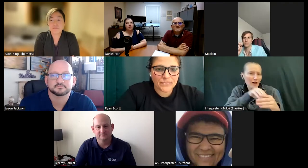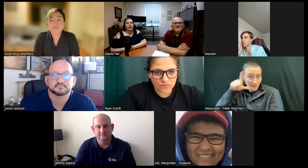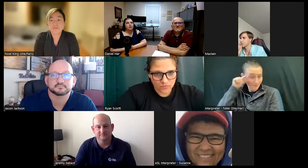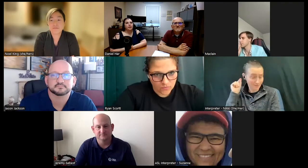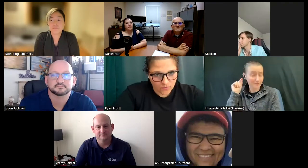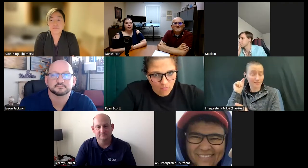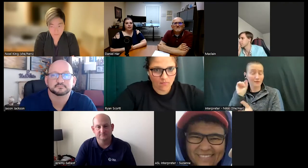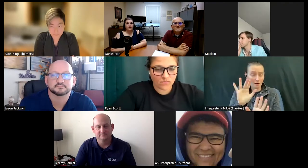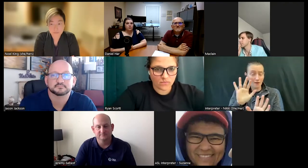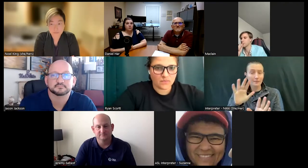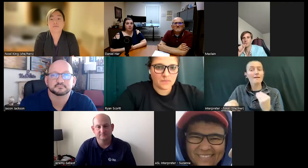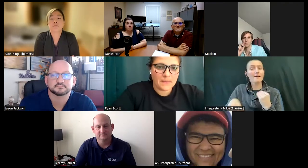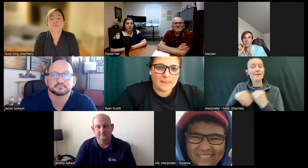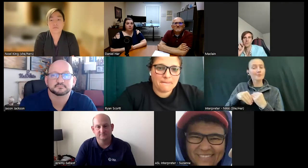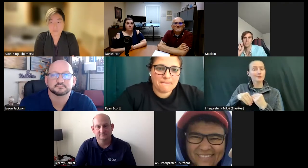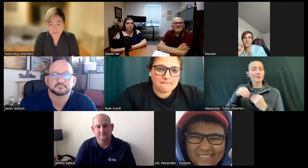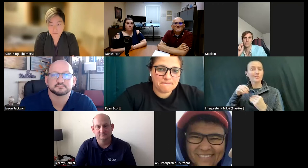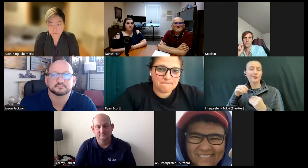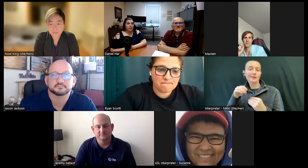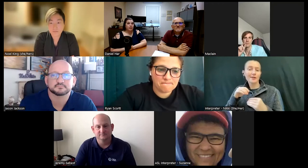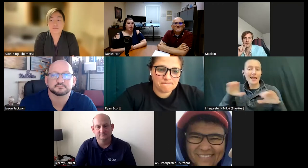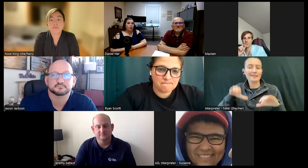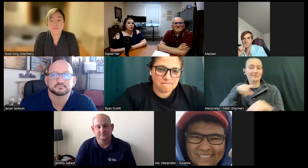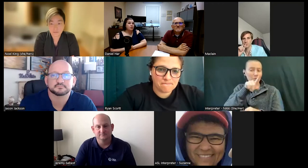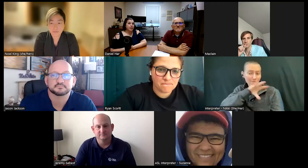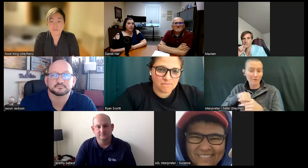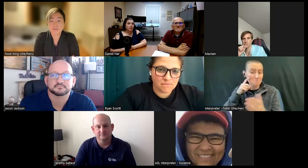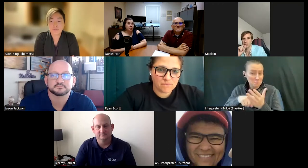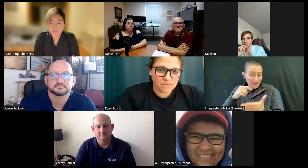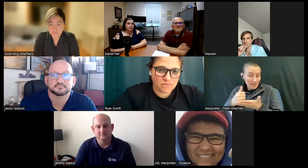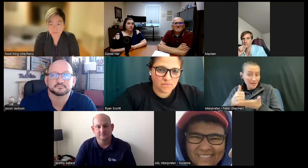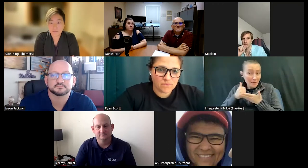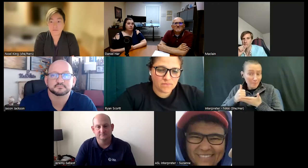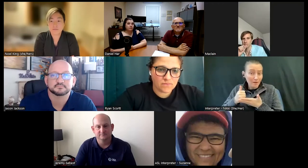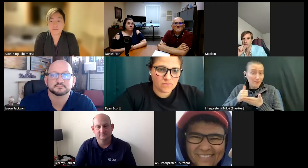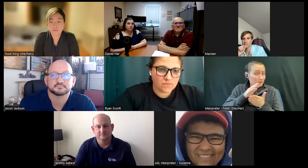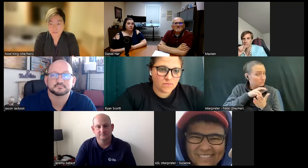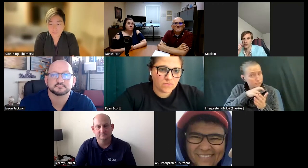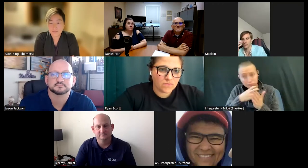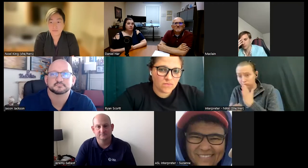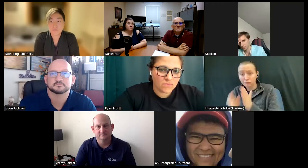activity that you were doing did you notice that that really helped you in getting into your field